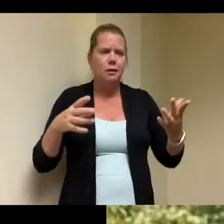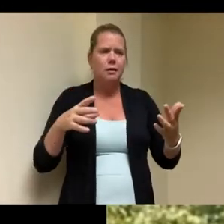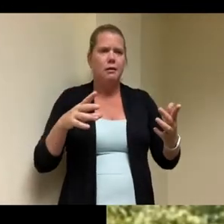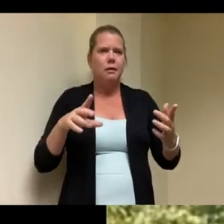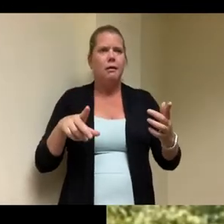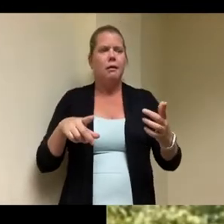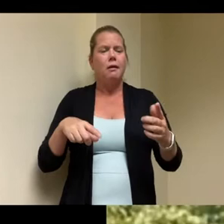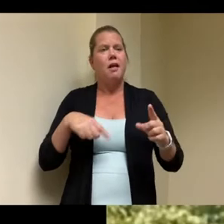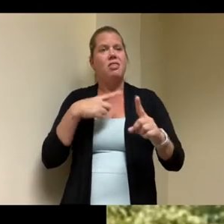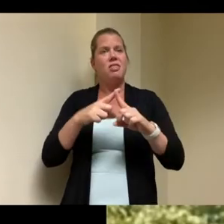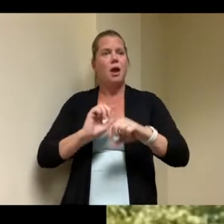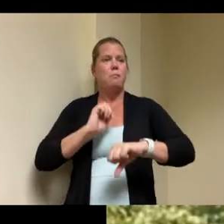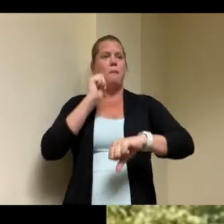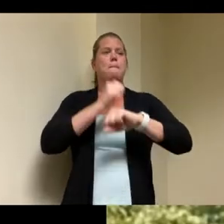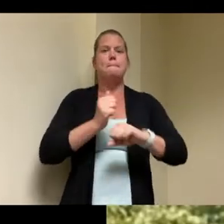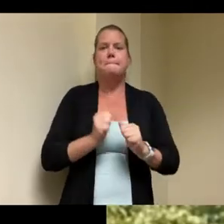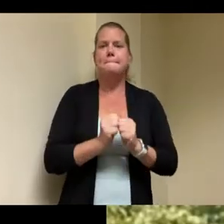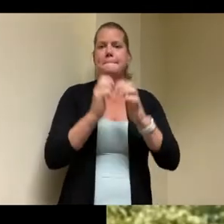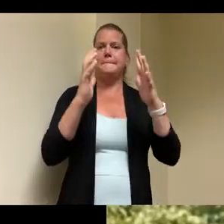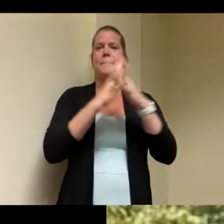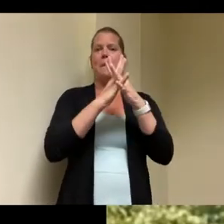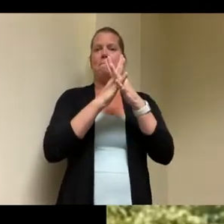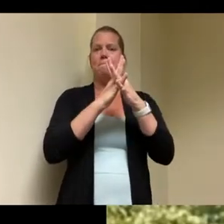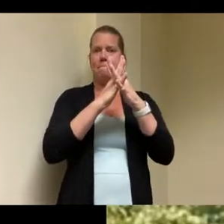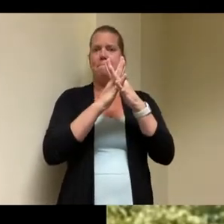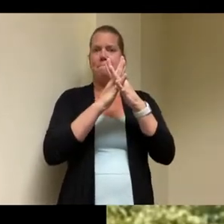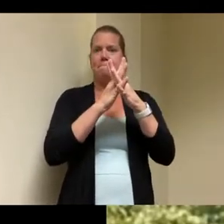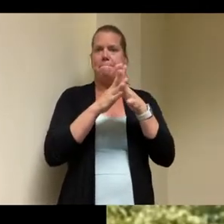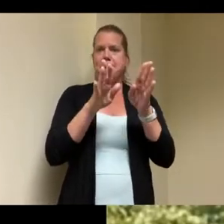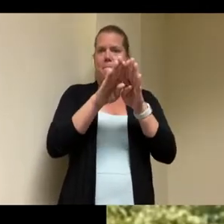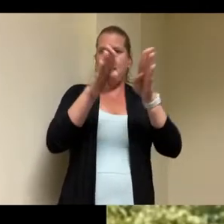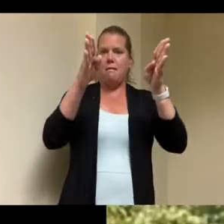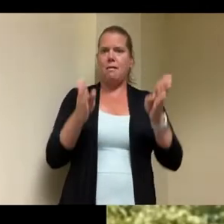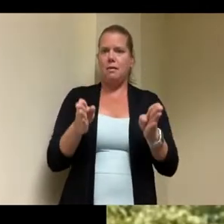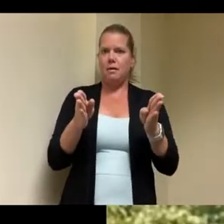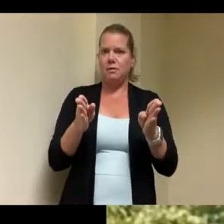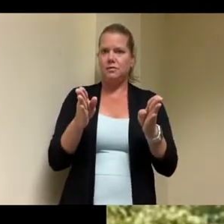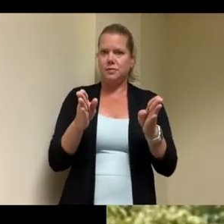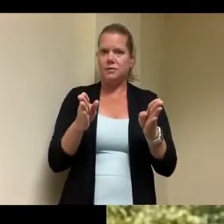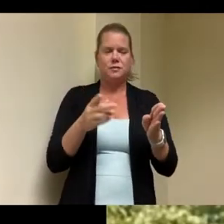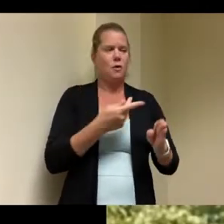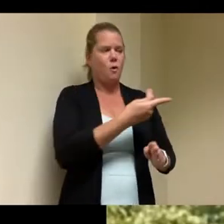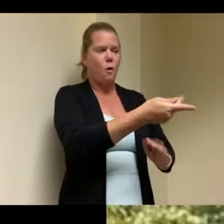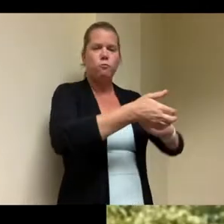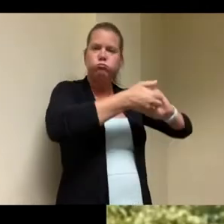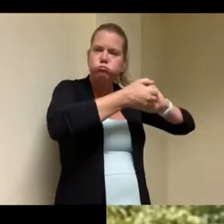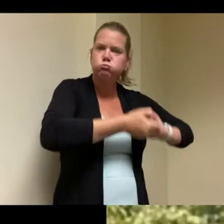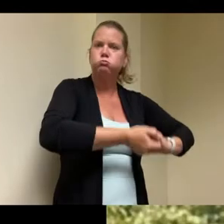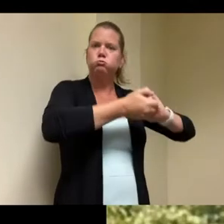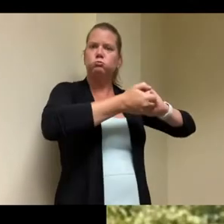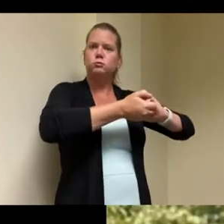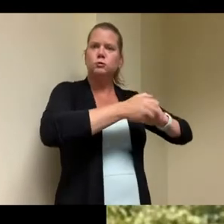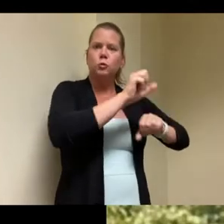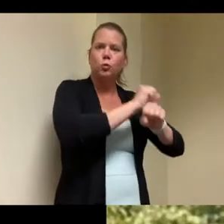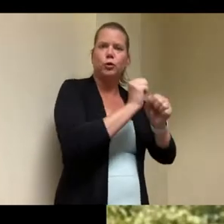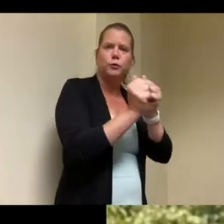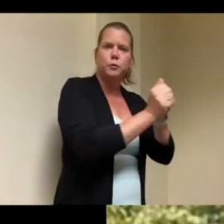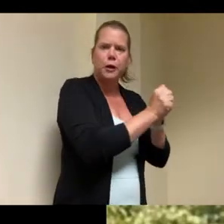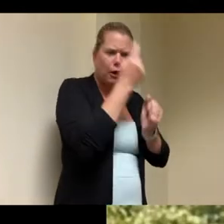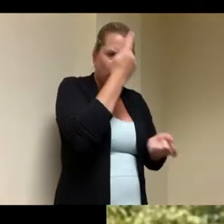really takes this partnership to make something like that happen it makes a strong project a strong application and and